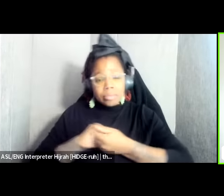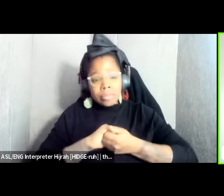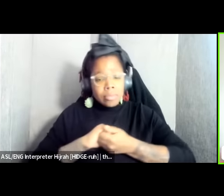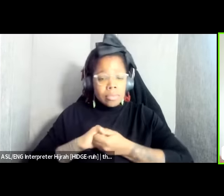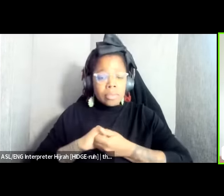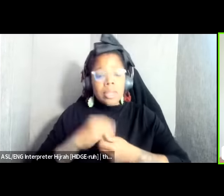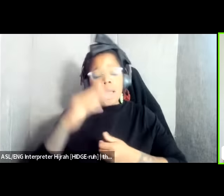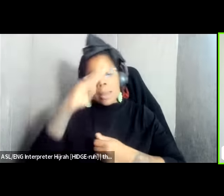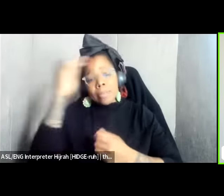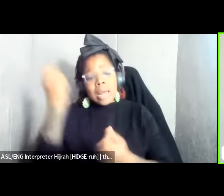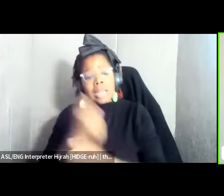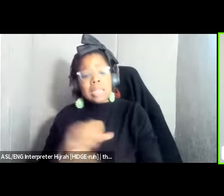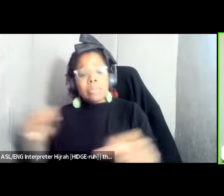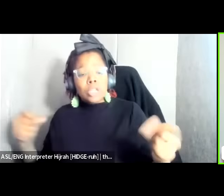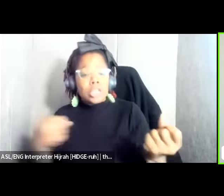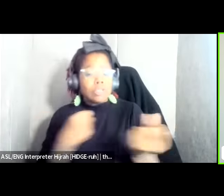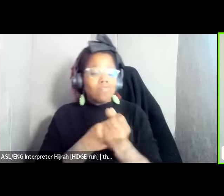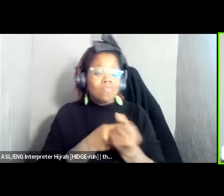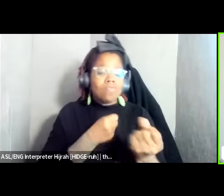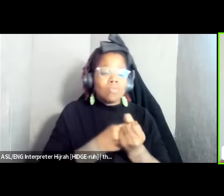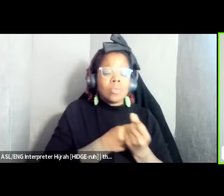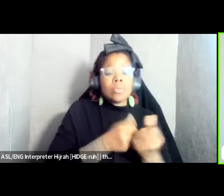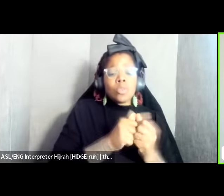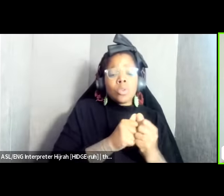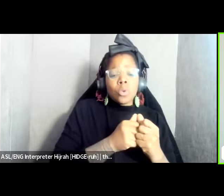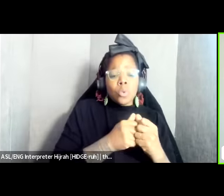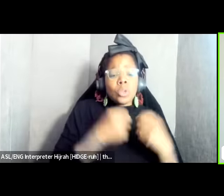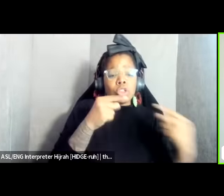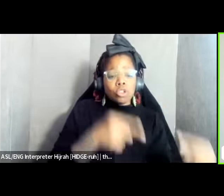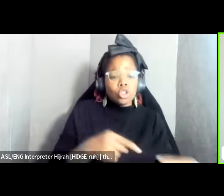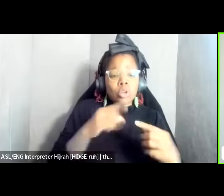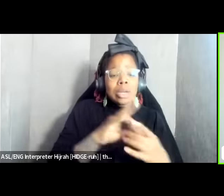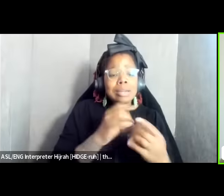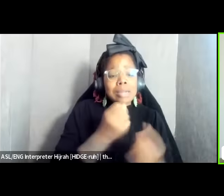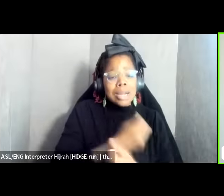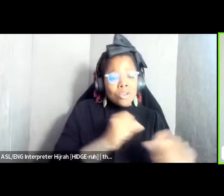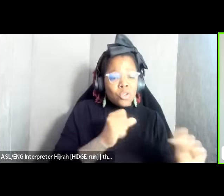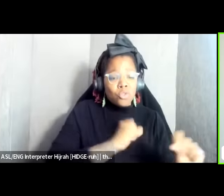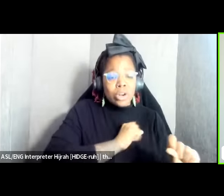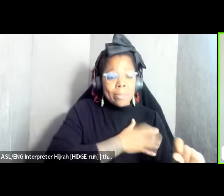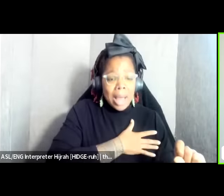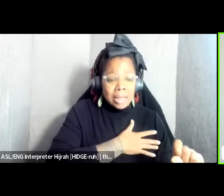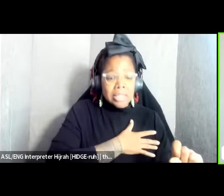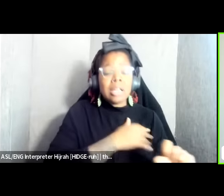and the solidarity with uh the uh the struggles around a free Palestine and so I think like part